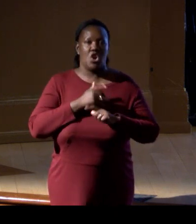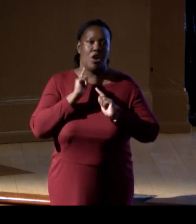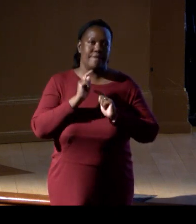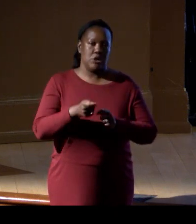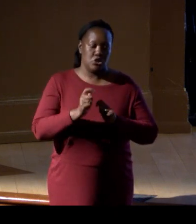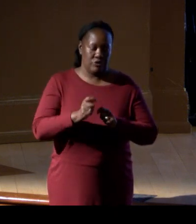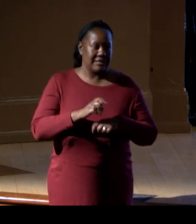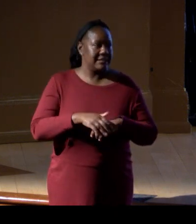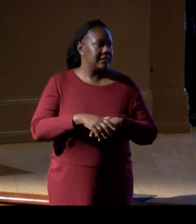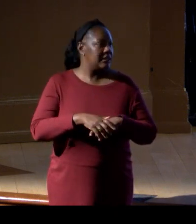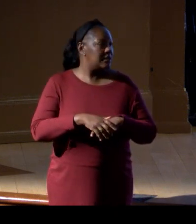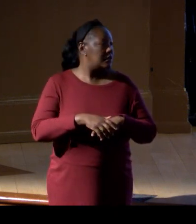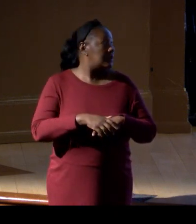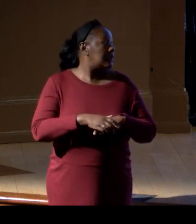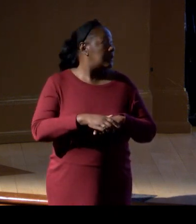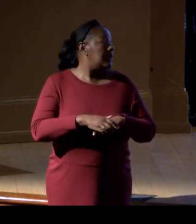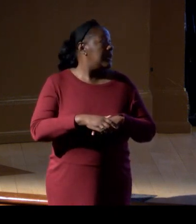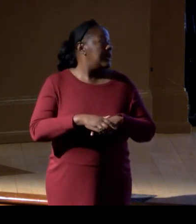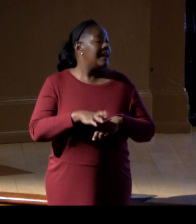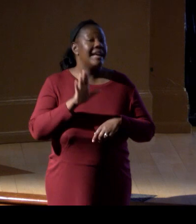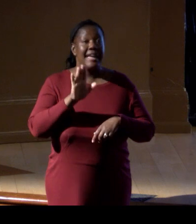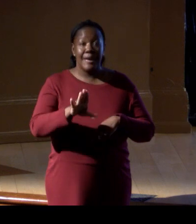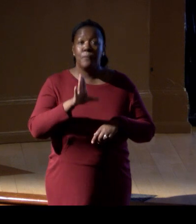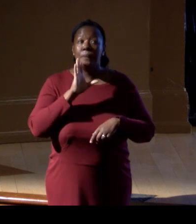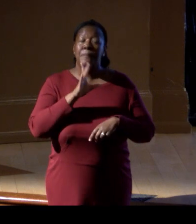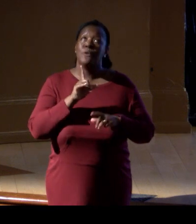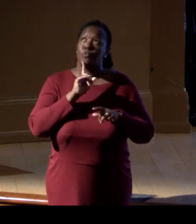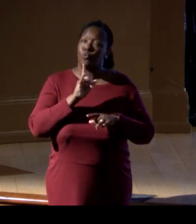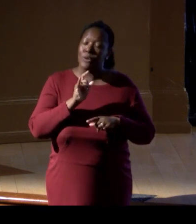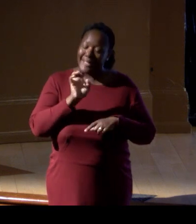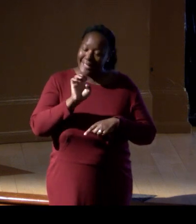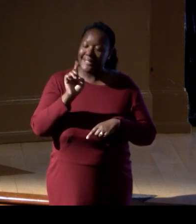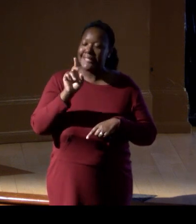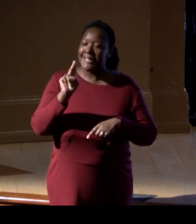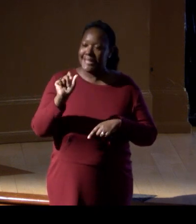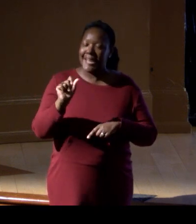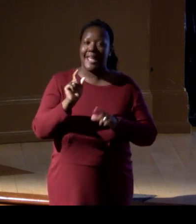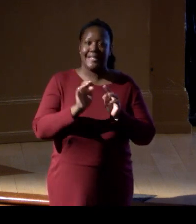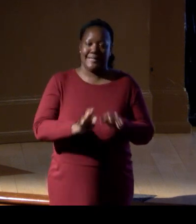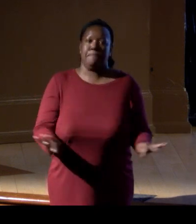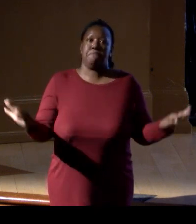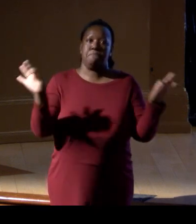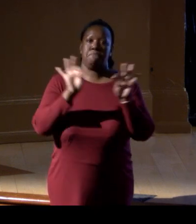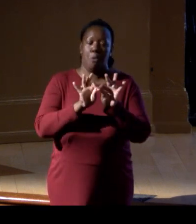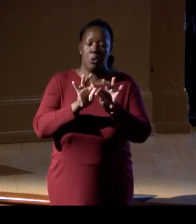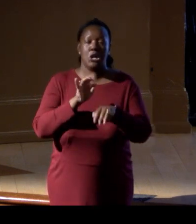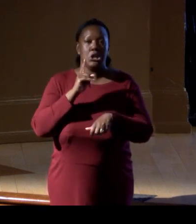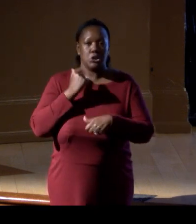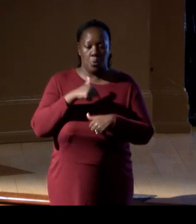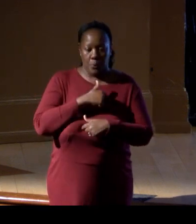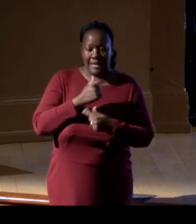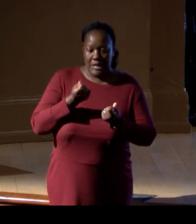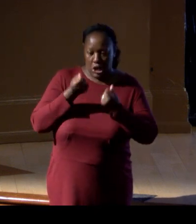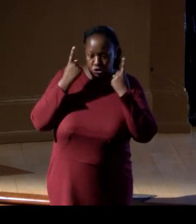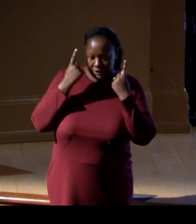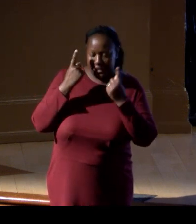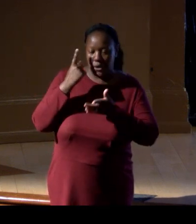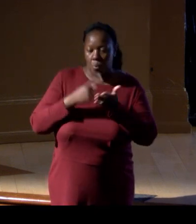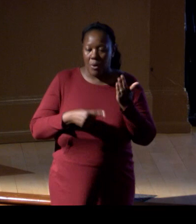eDNA will be really important as another tool in our toolkit to being able to understand what is happening before change happens,